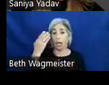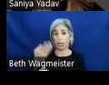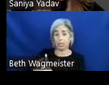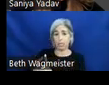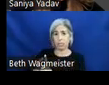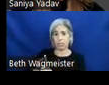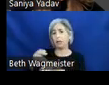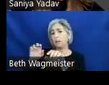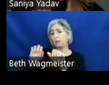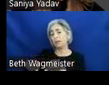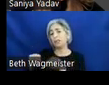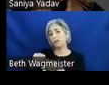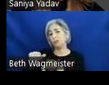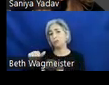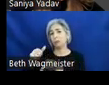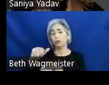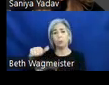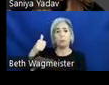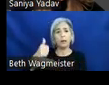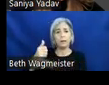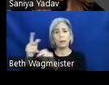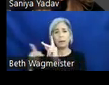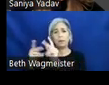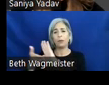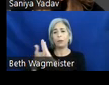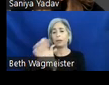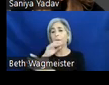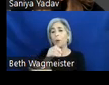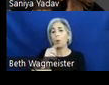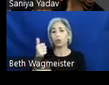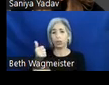for someone who is aging and maybe has developed cataract. For designing with